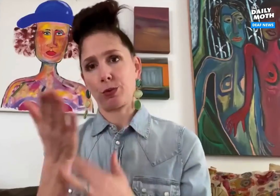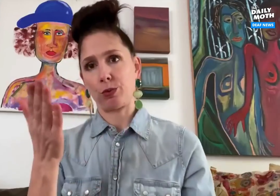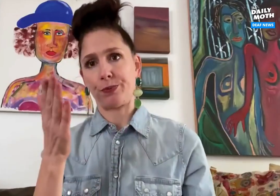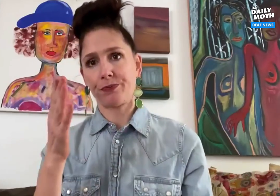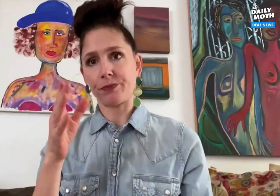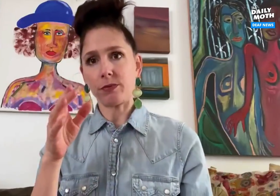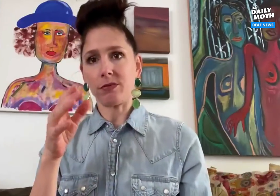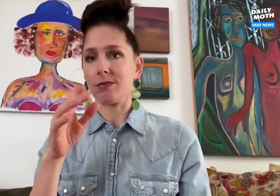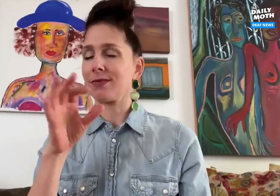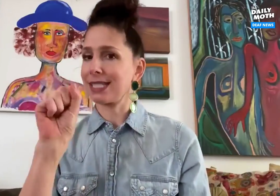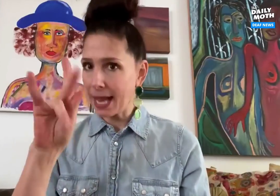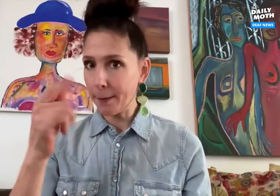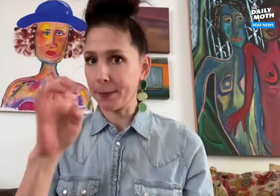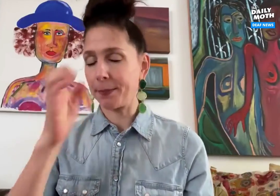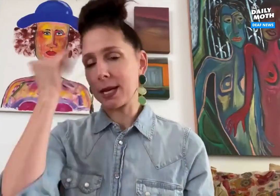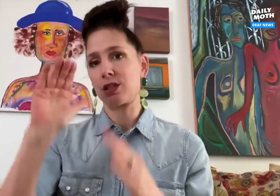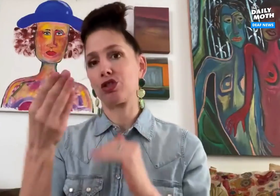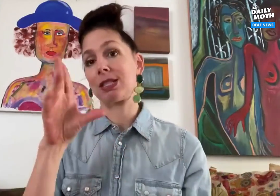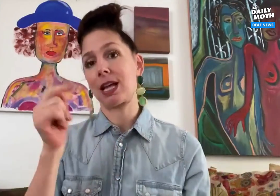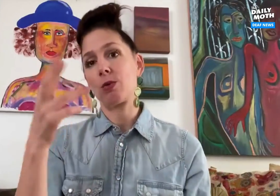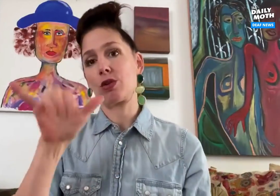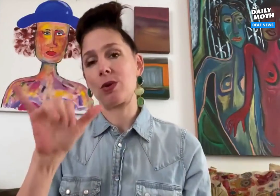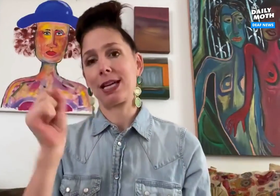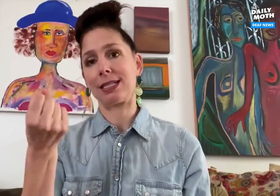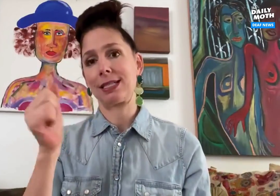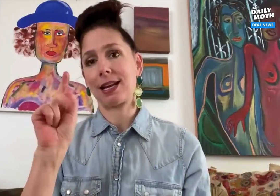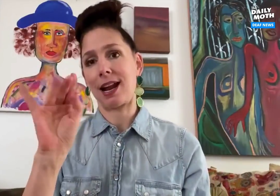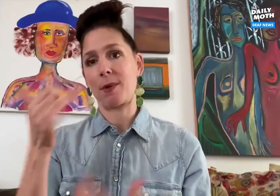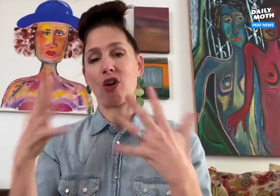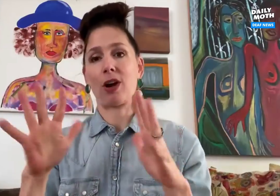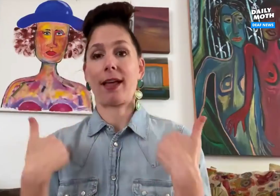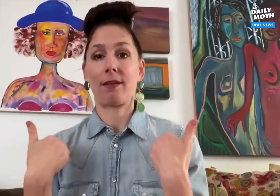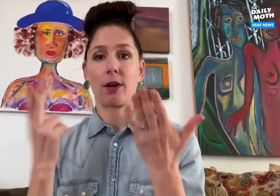through Skype because it turns out the Grey's Anatomy already